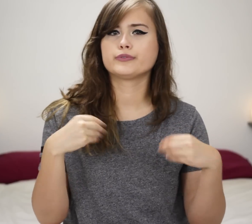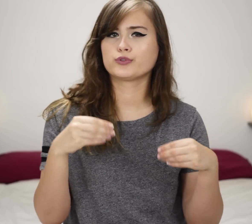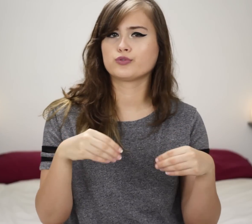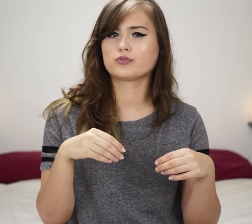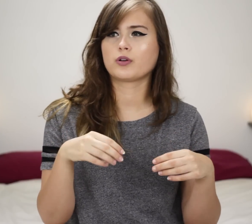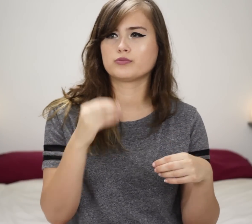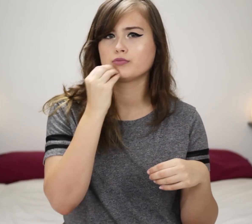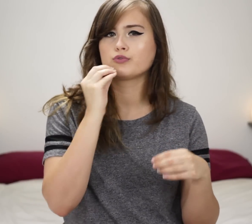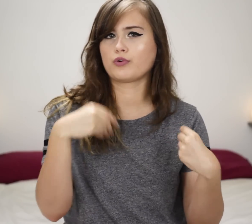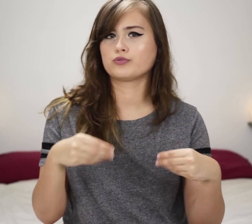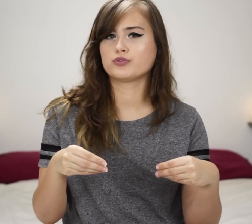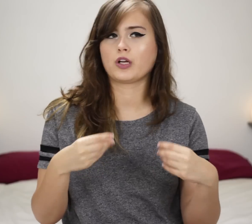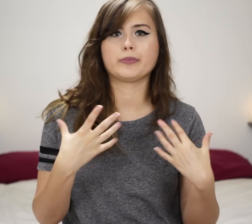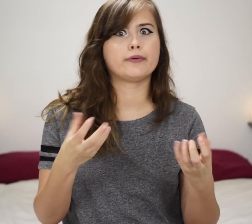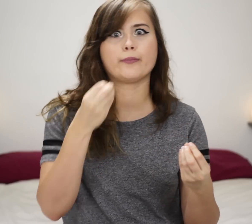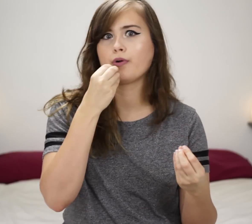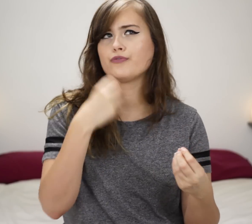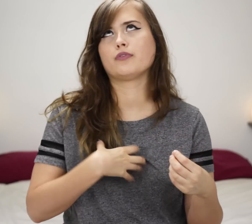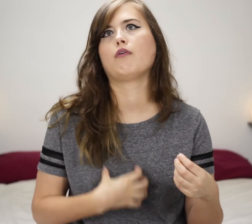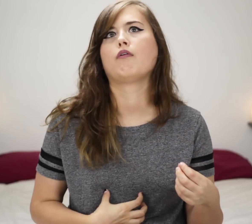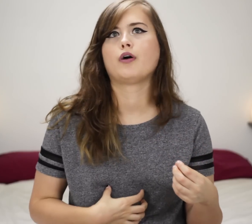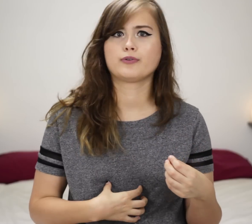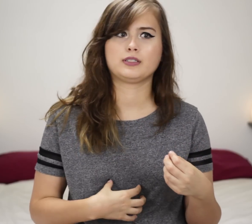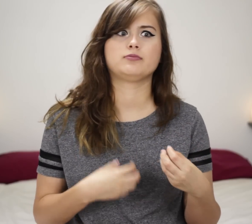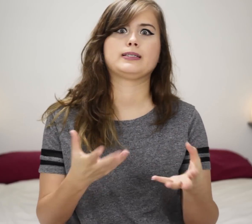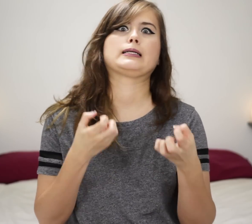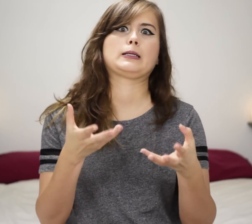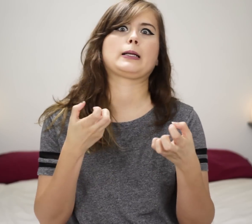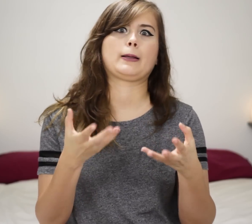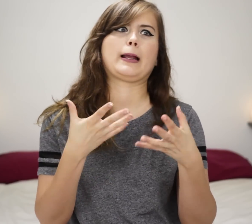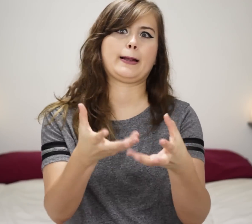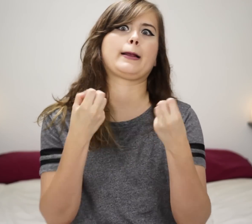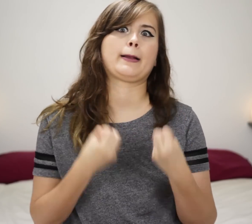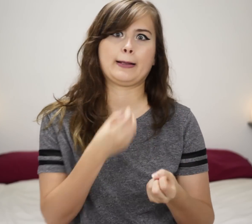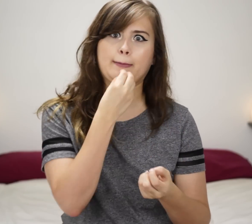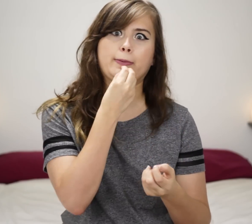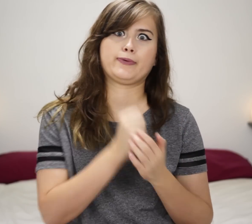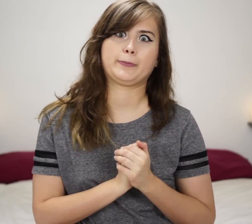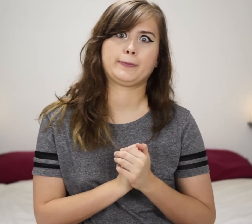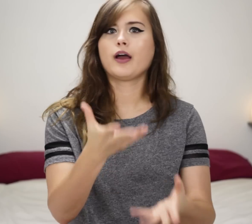I went grocery shopping since I was hungry and wanted food.